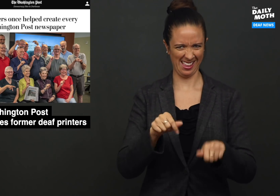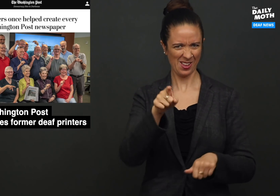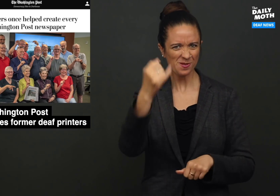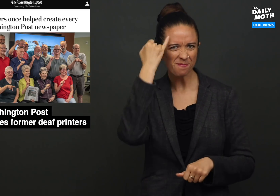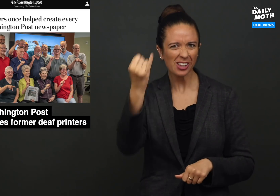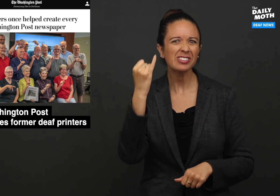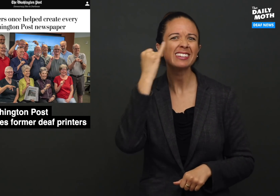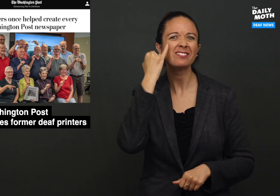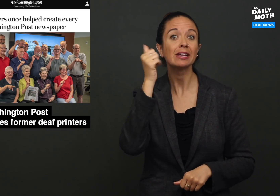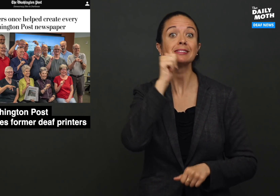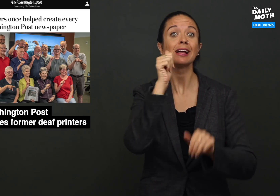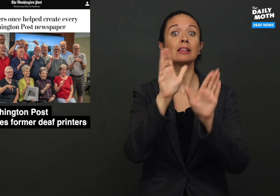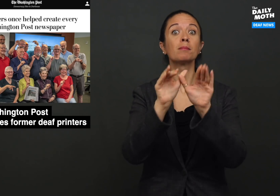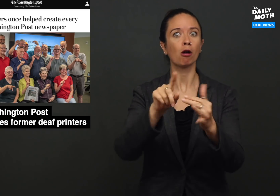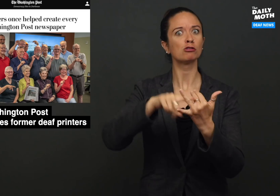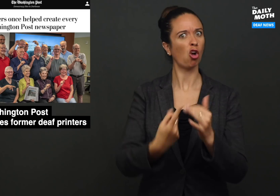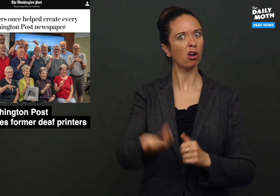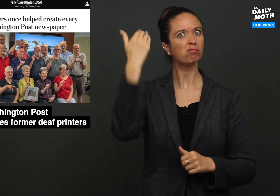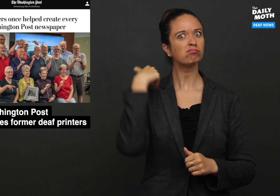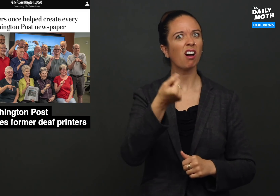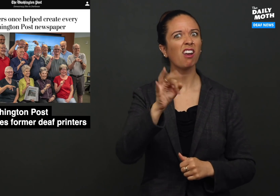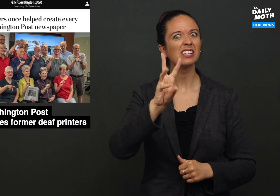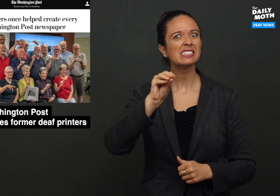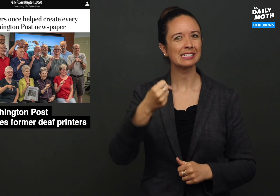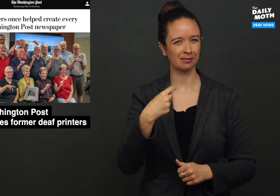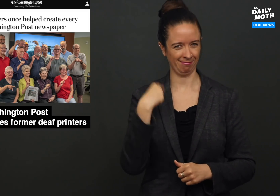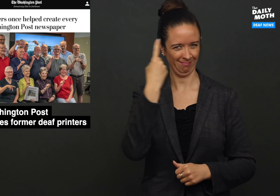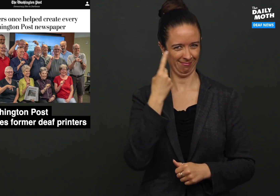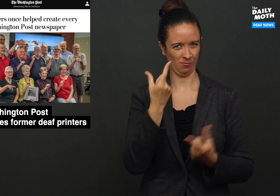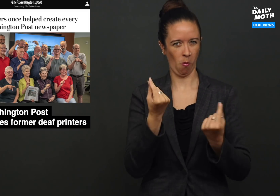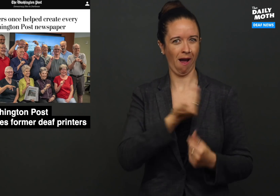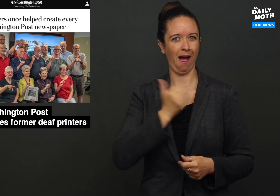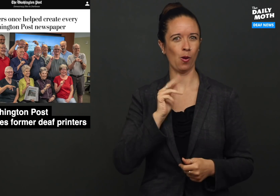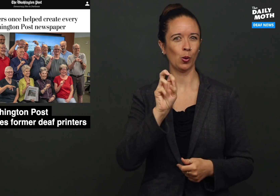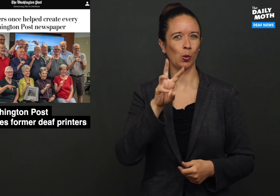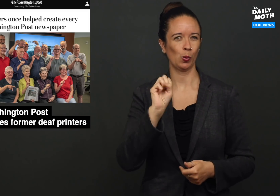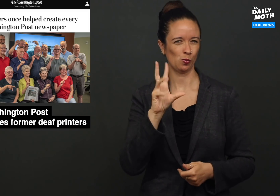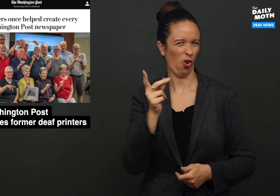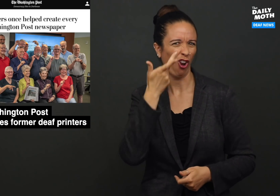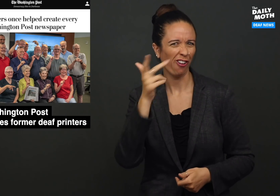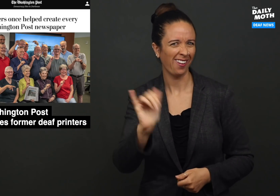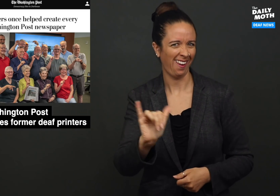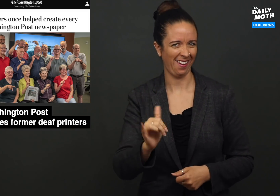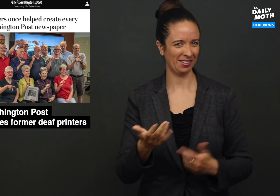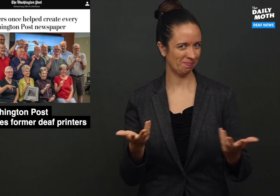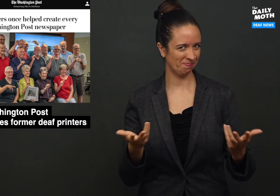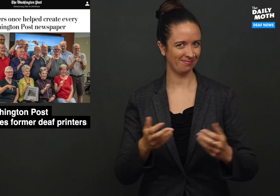Can you imagine if The Daily Moth started in the 1960's? I wonder what our news would look like.